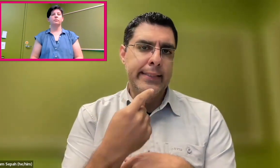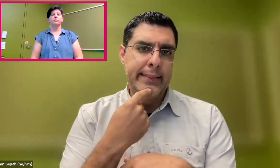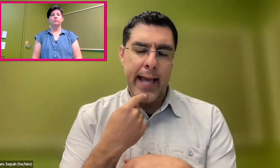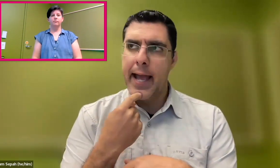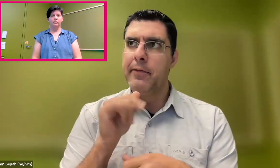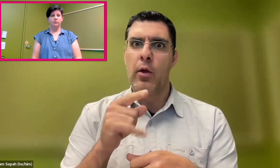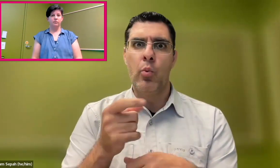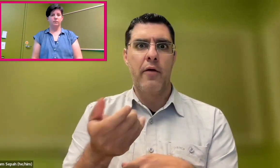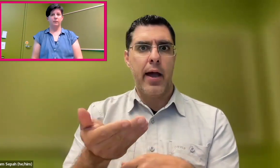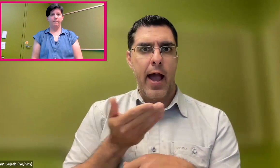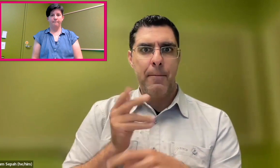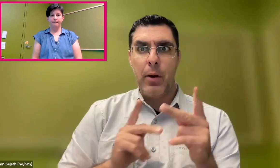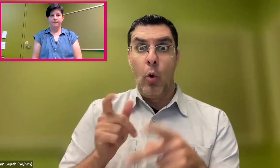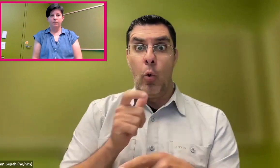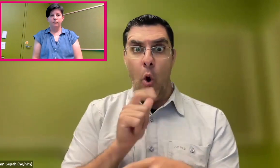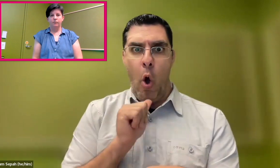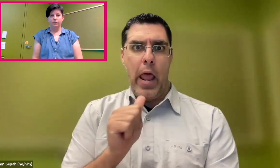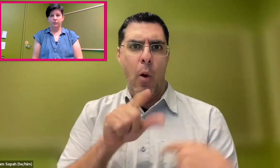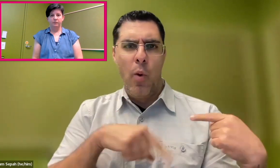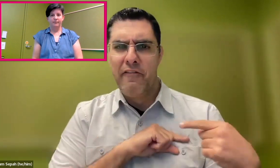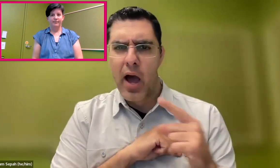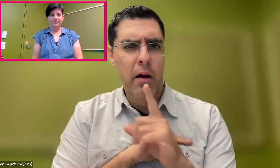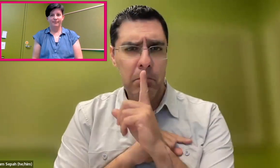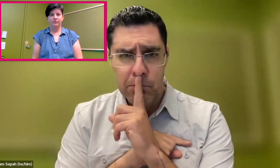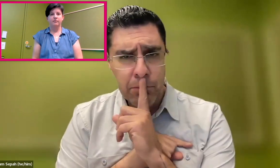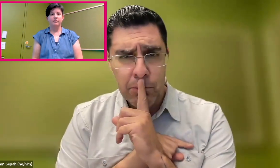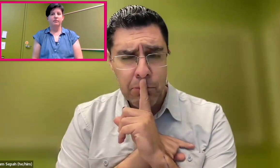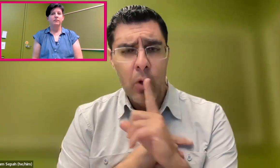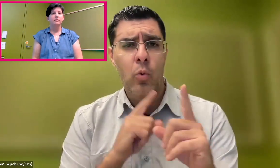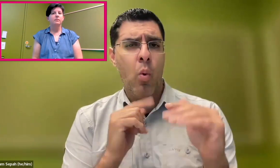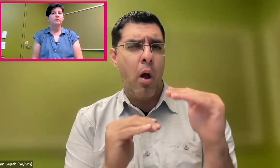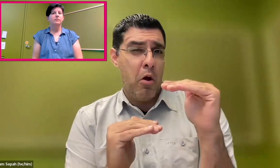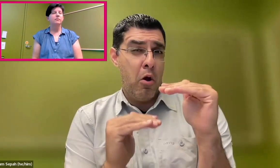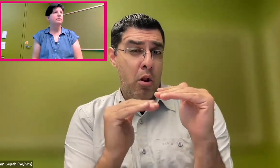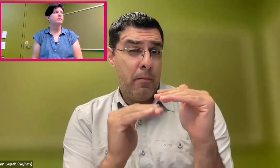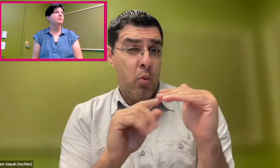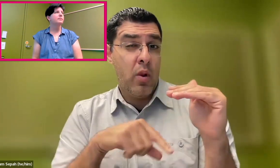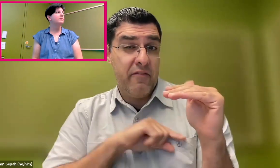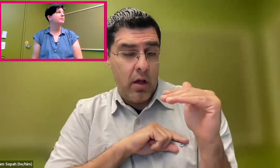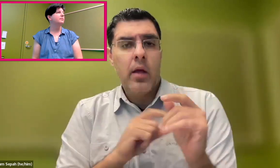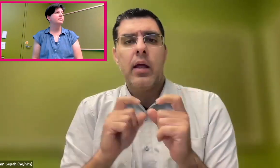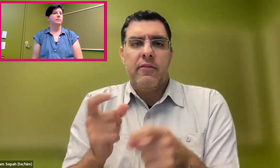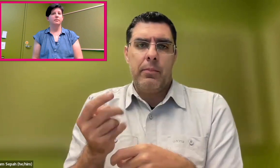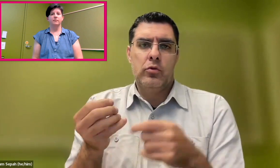that you choose. So give a diverse group of people a chance. And I'm not saying to hire people who aren't qualified,